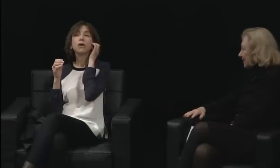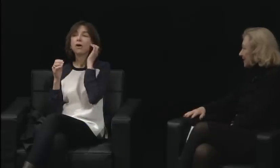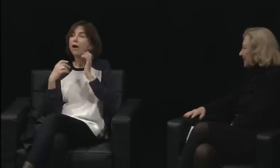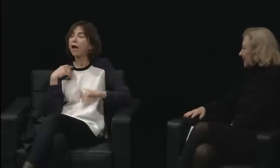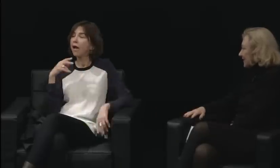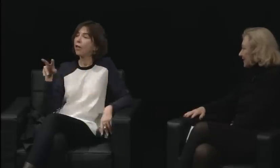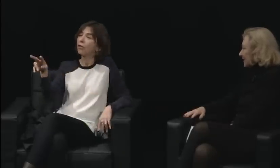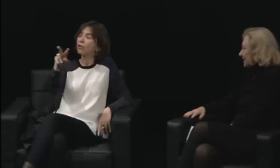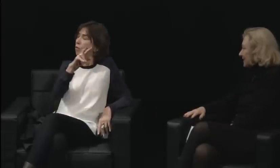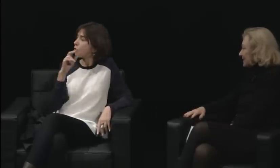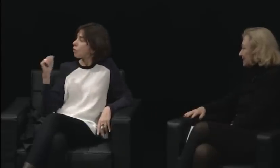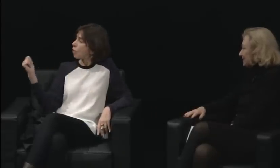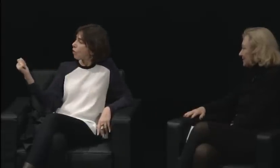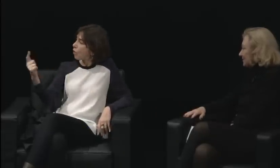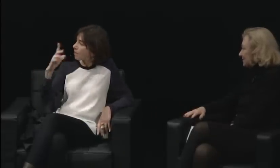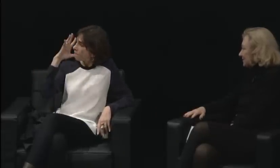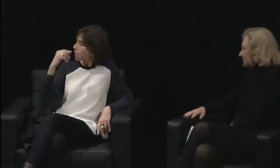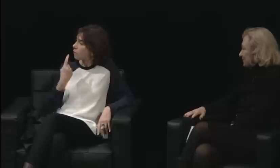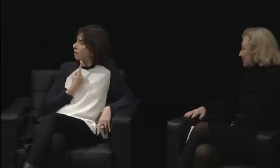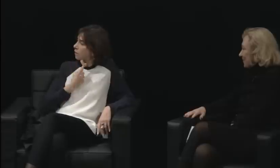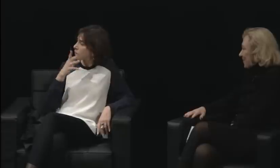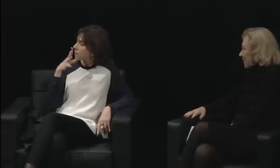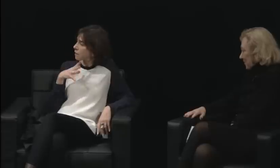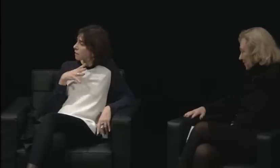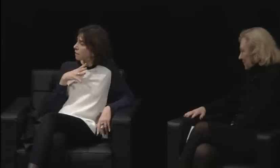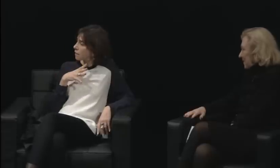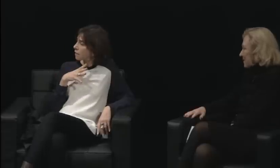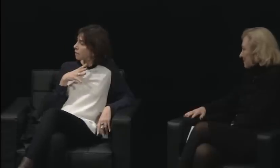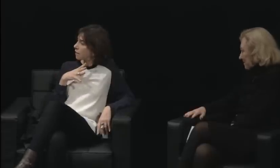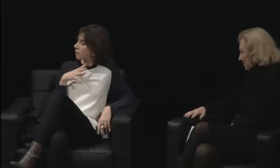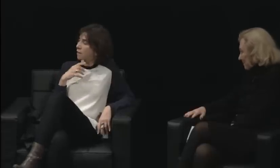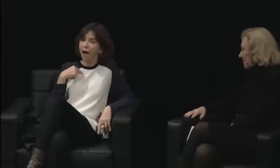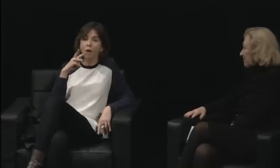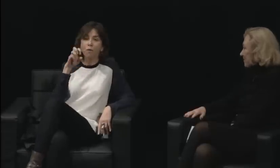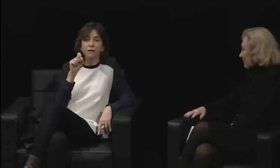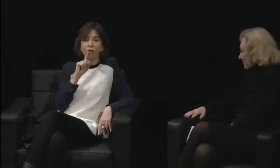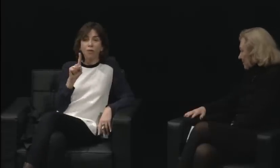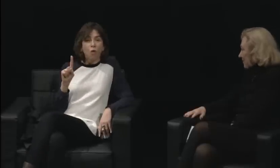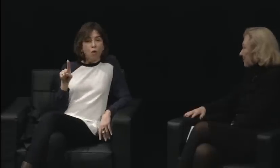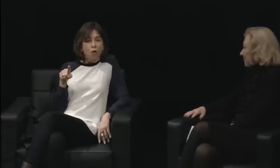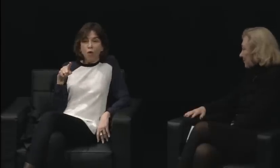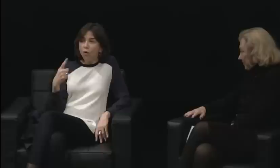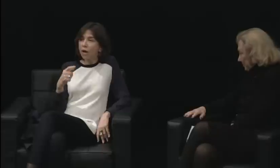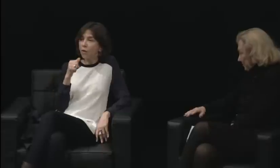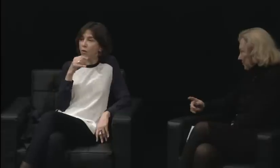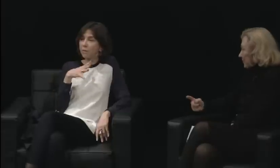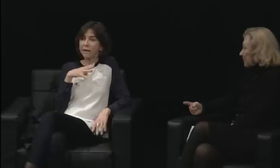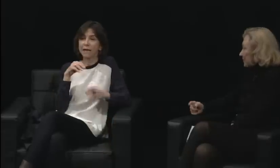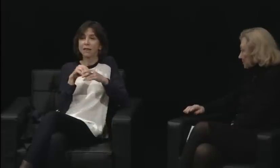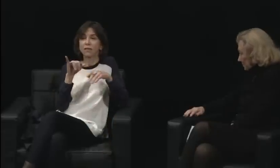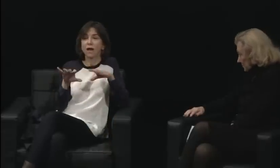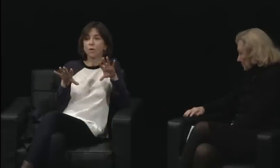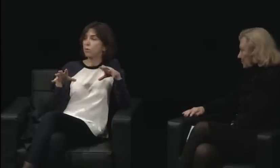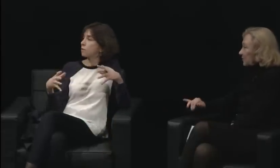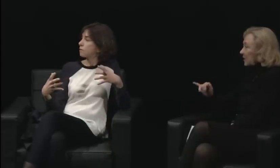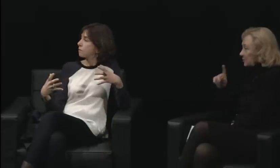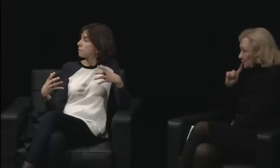and we were unsure where it would go